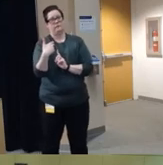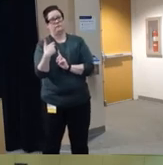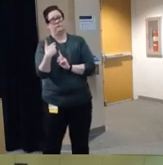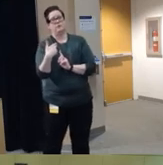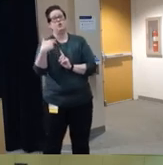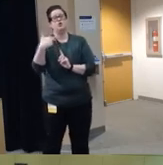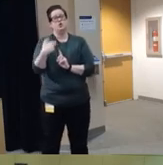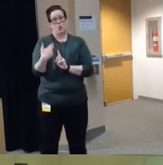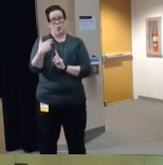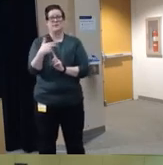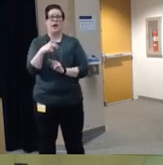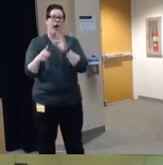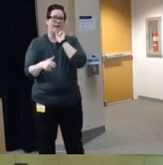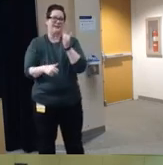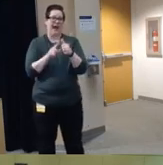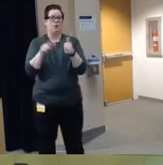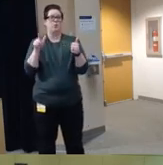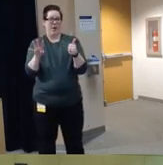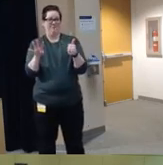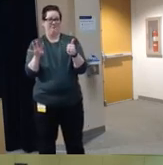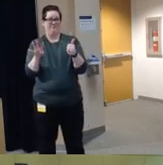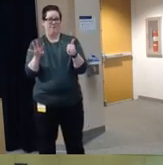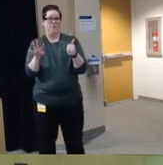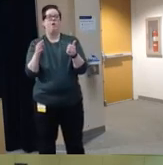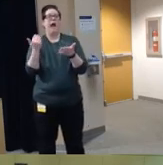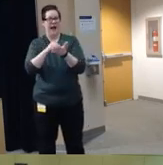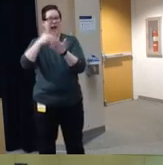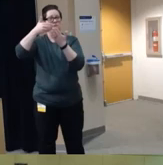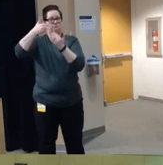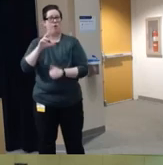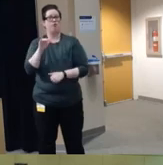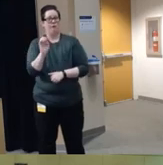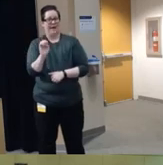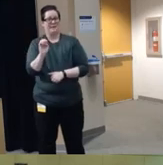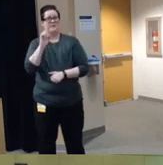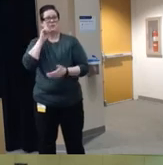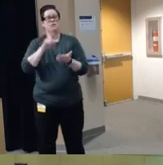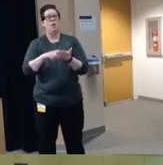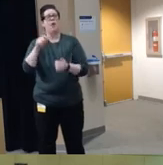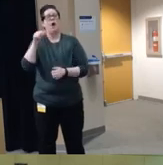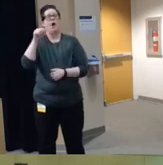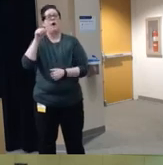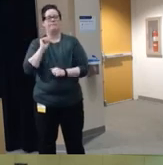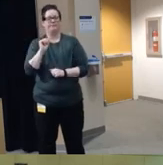of 10 and 24 by again by race and ethnicity um you have Alaskan I'm sorry American Indian